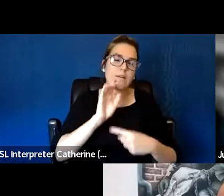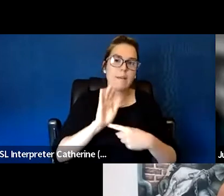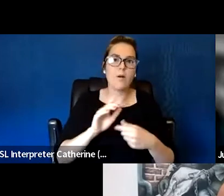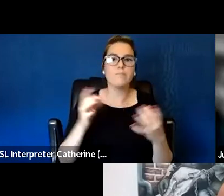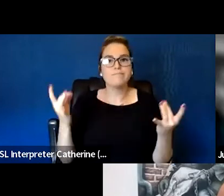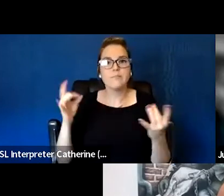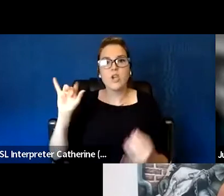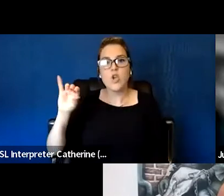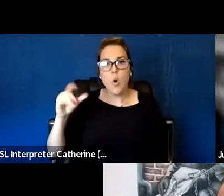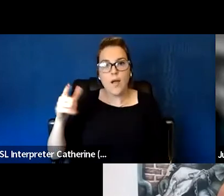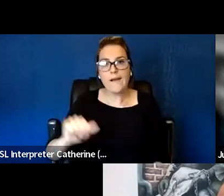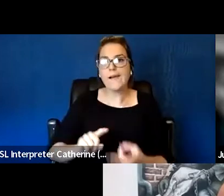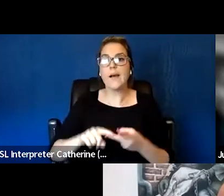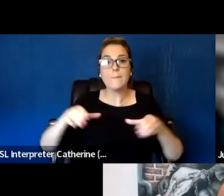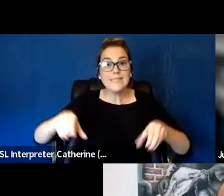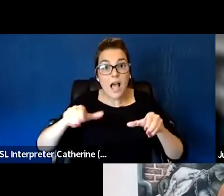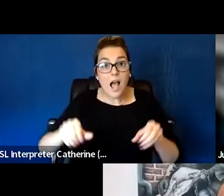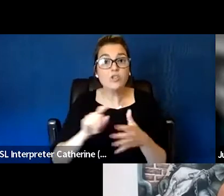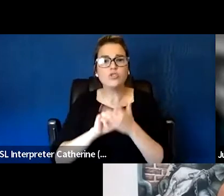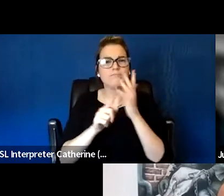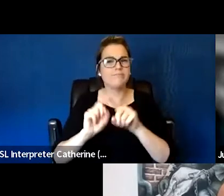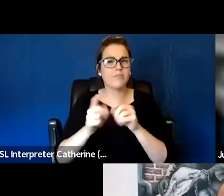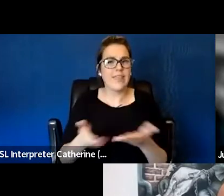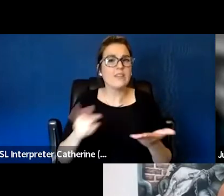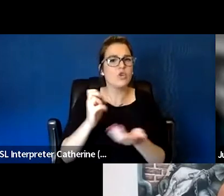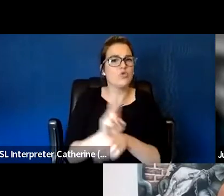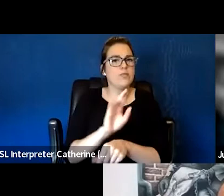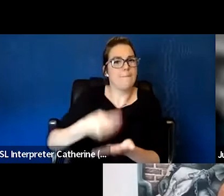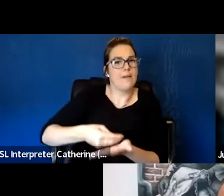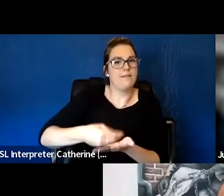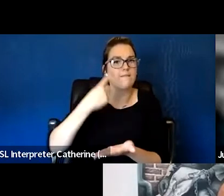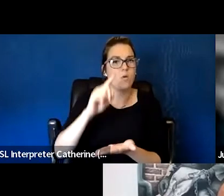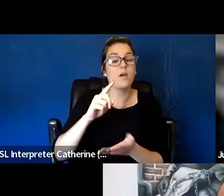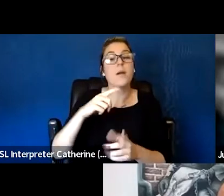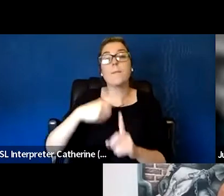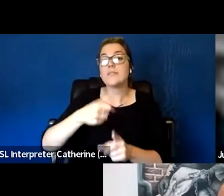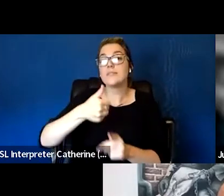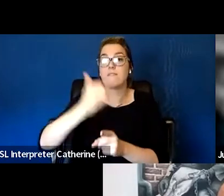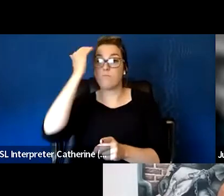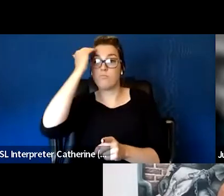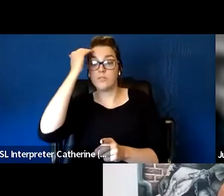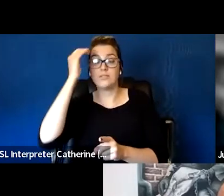And also recognizing self-awareness when they're feeling burnout and taking time off,